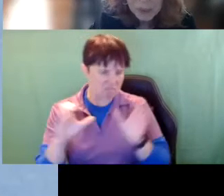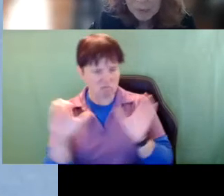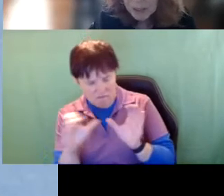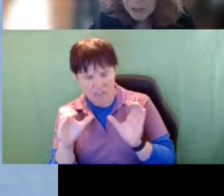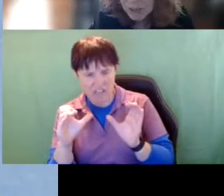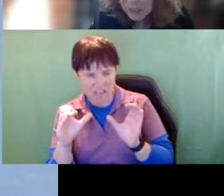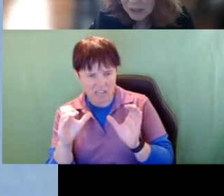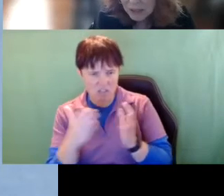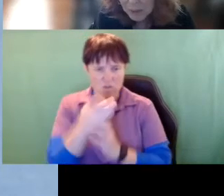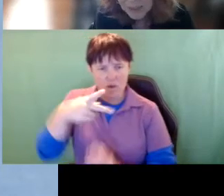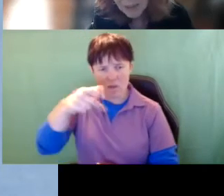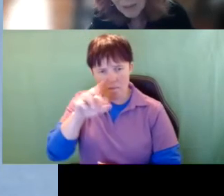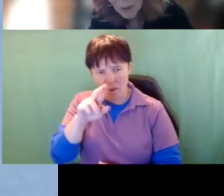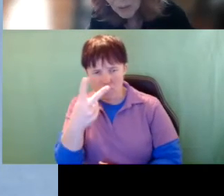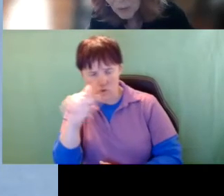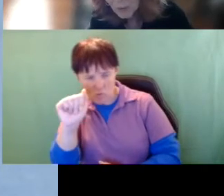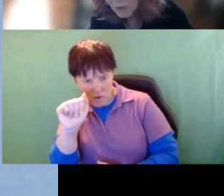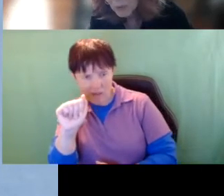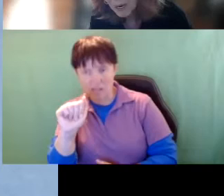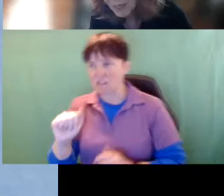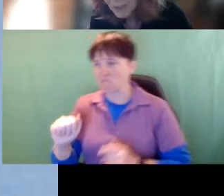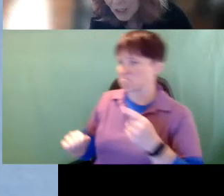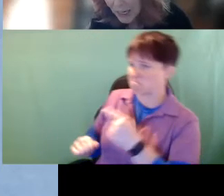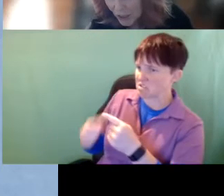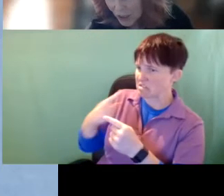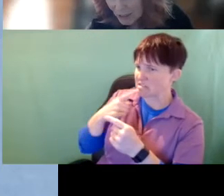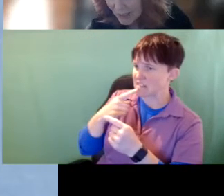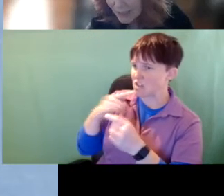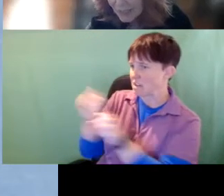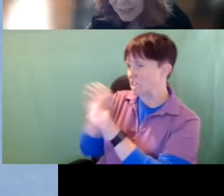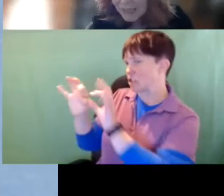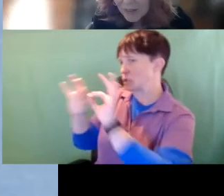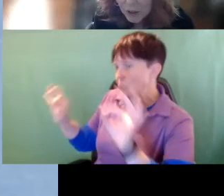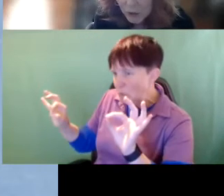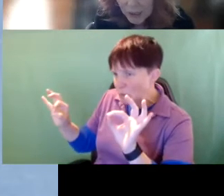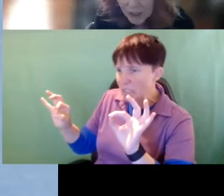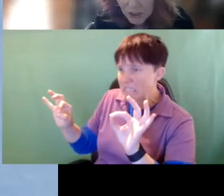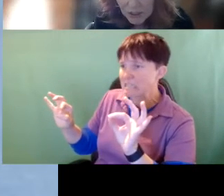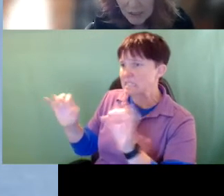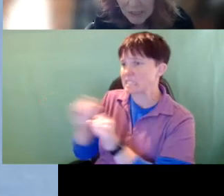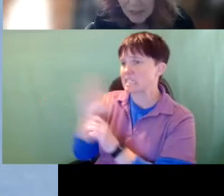center others may say they’re going through higher education to get their credential